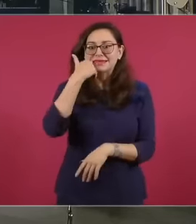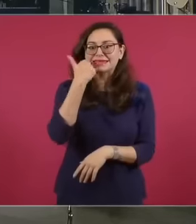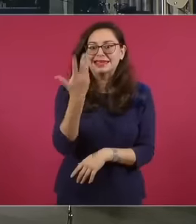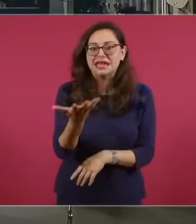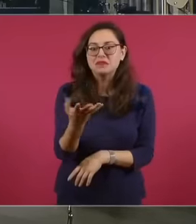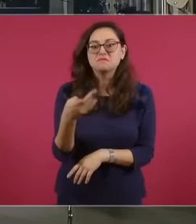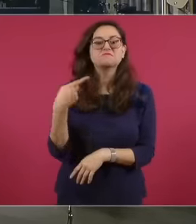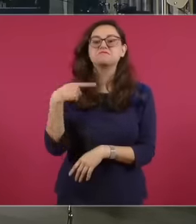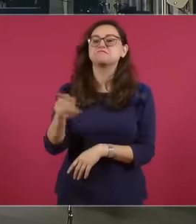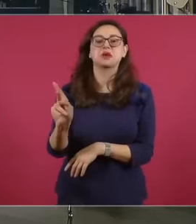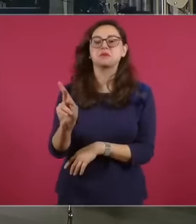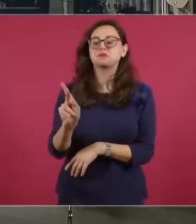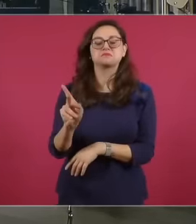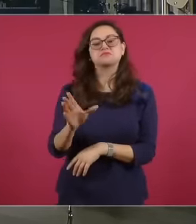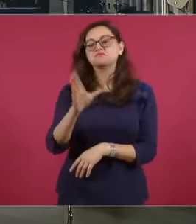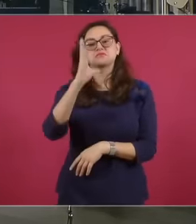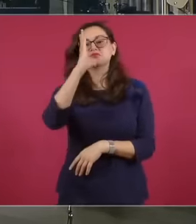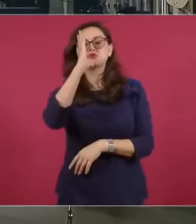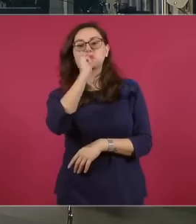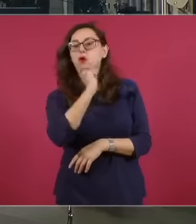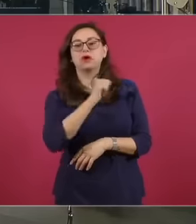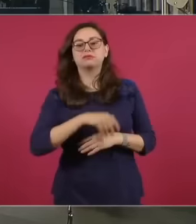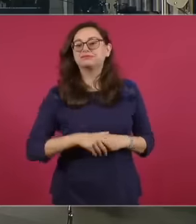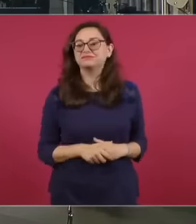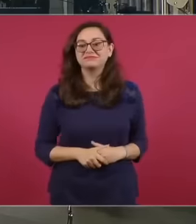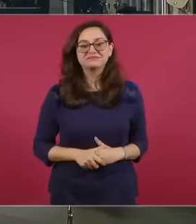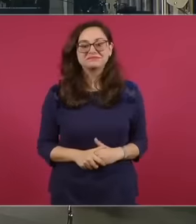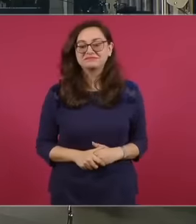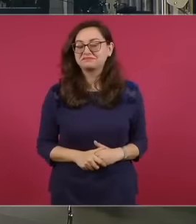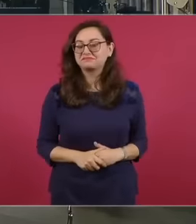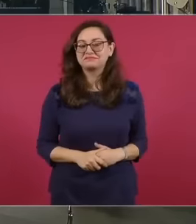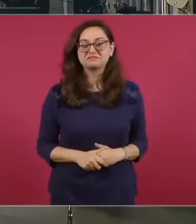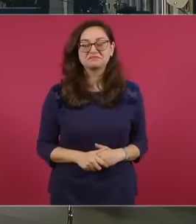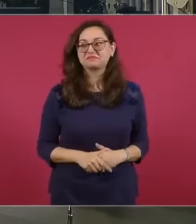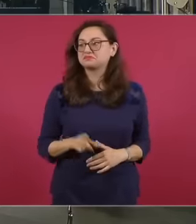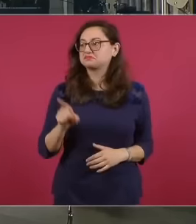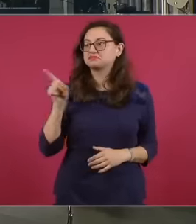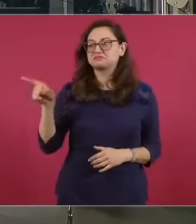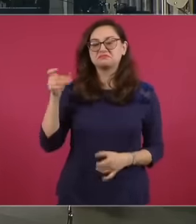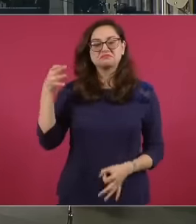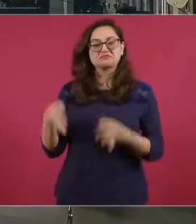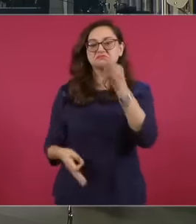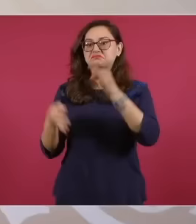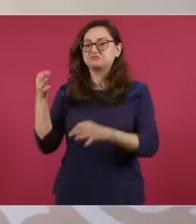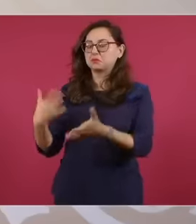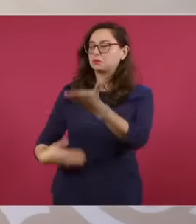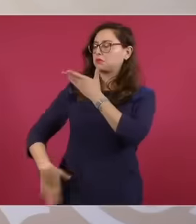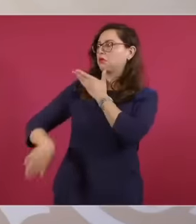the large communication companies